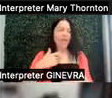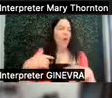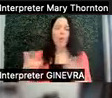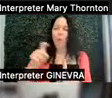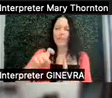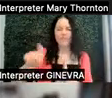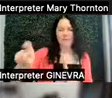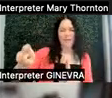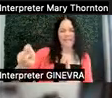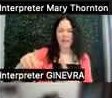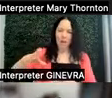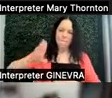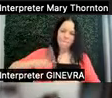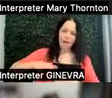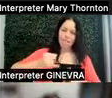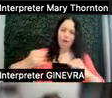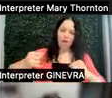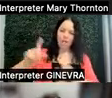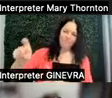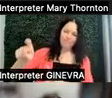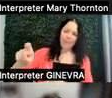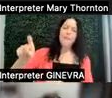What has to get accomplished in this quarter or semester,